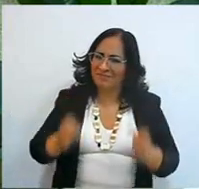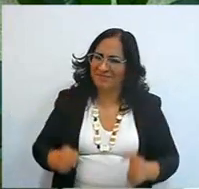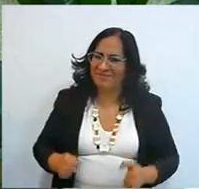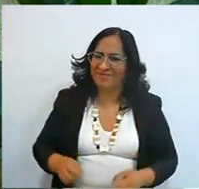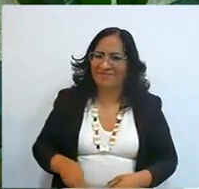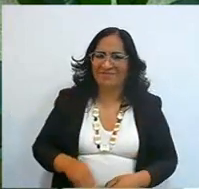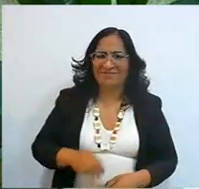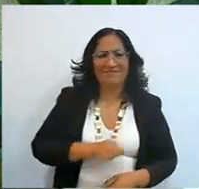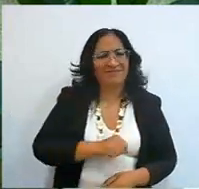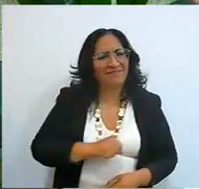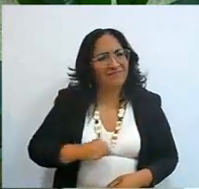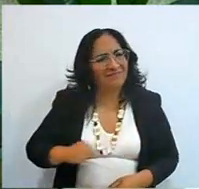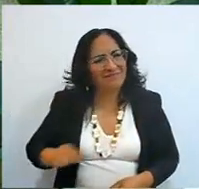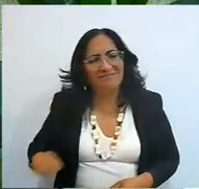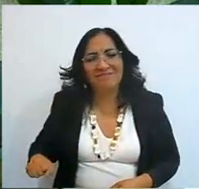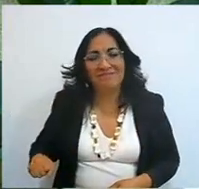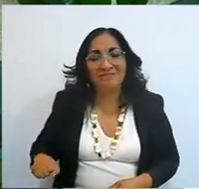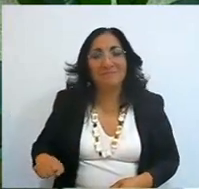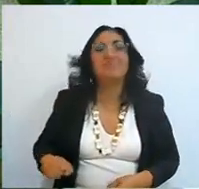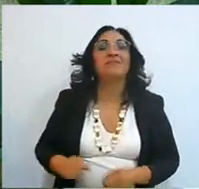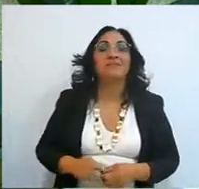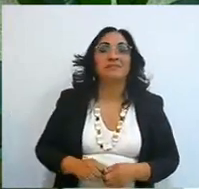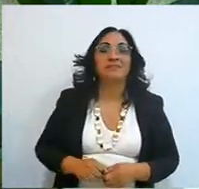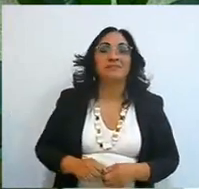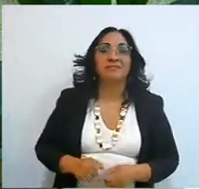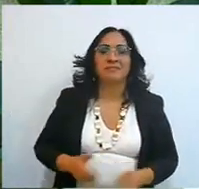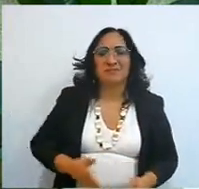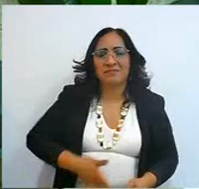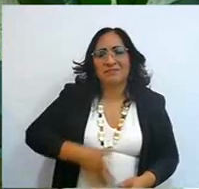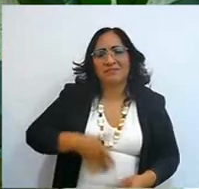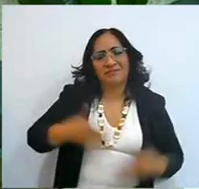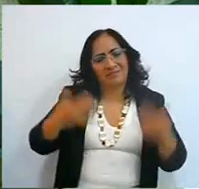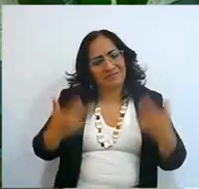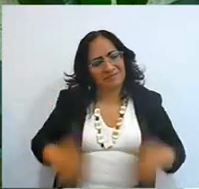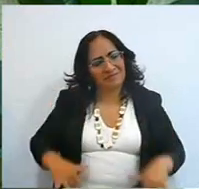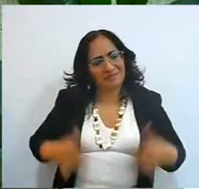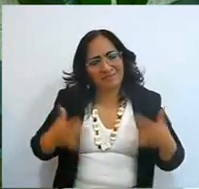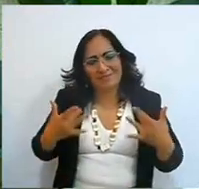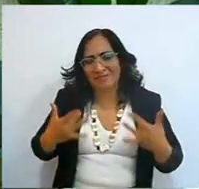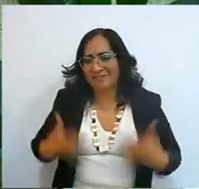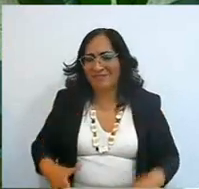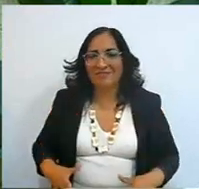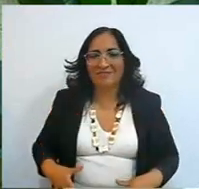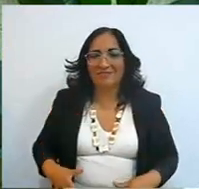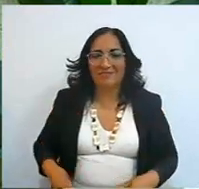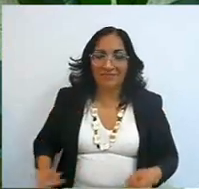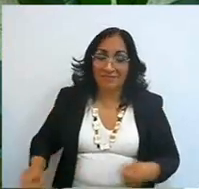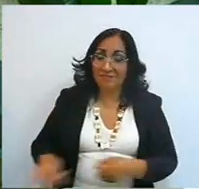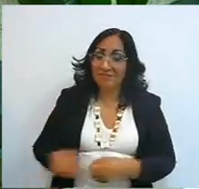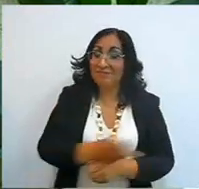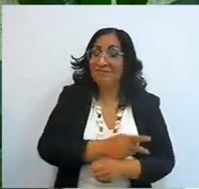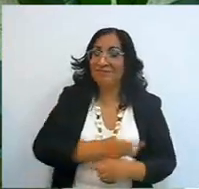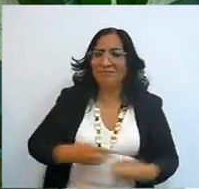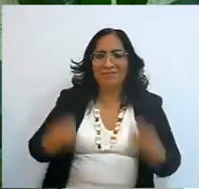even if you are removing yourself, changing your nails, and pulling out the feathers of despair,